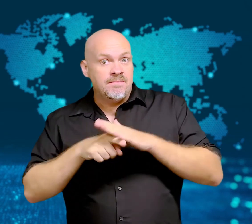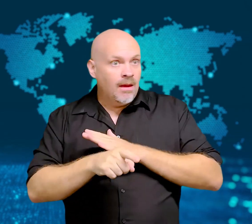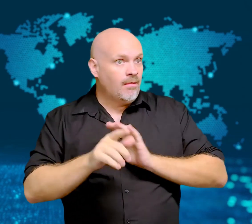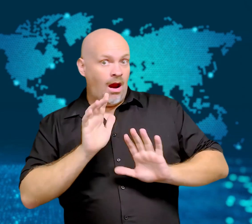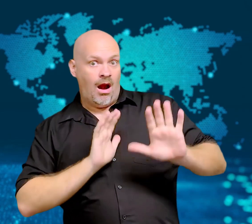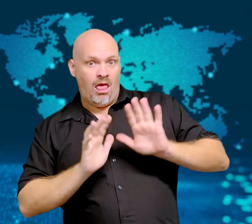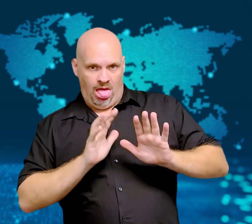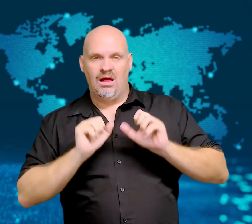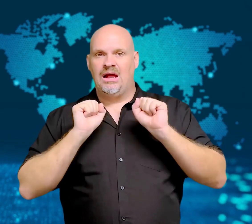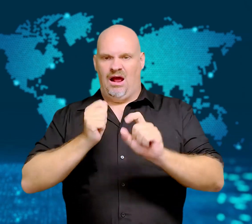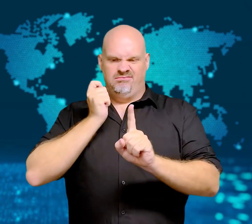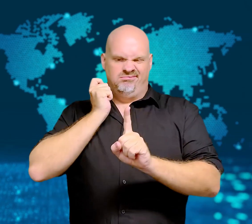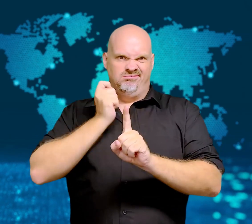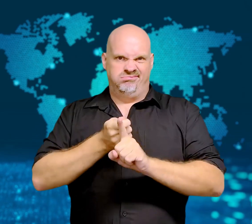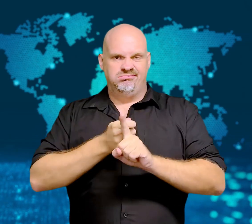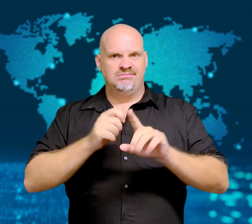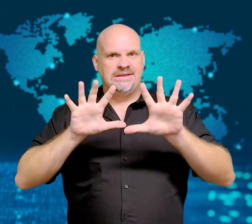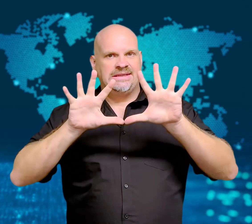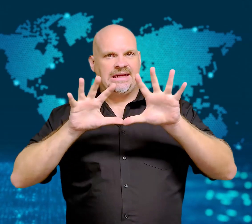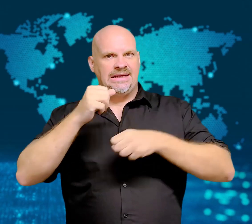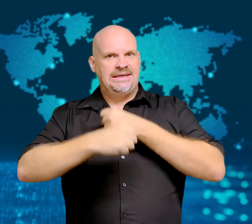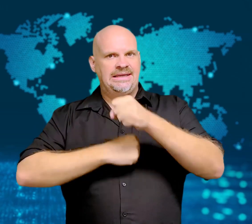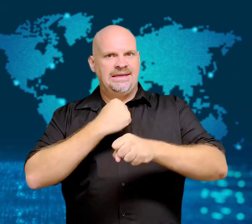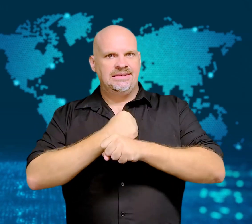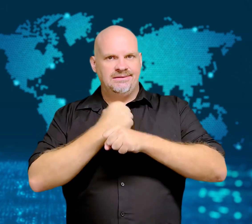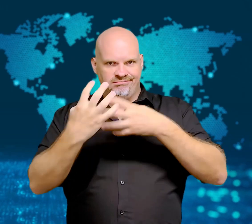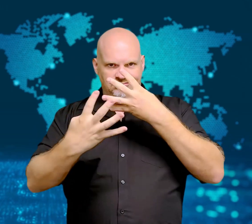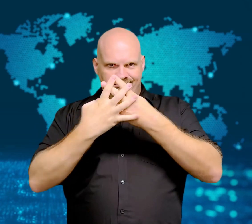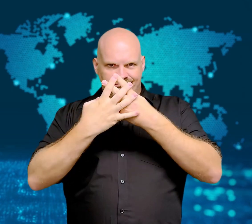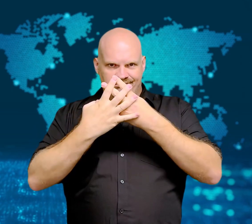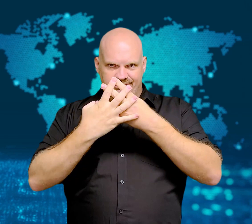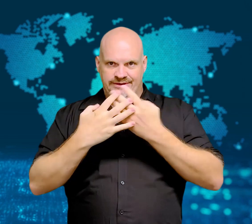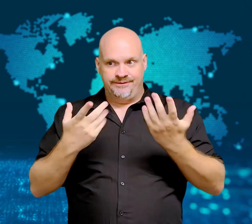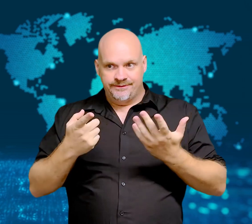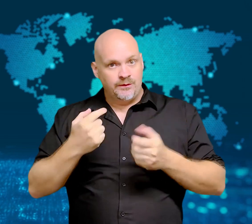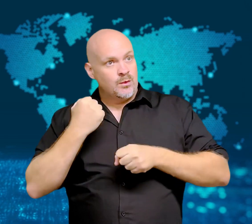and Mongolia to evade the draft.